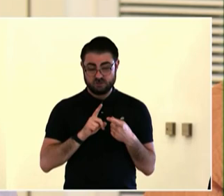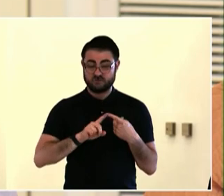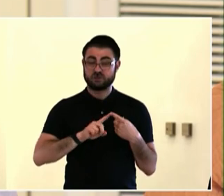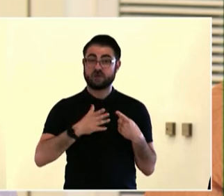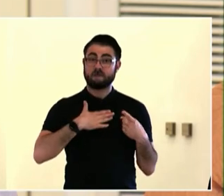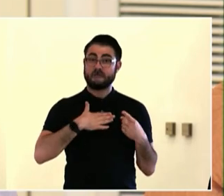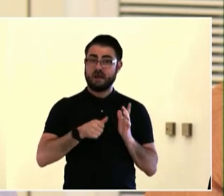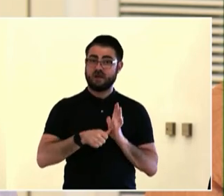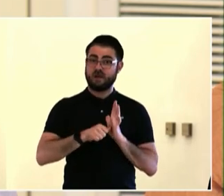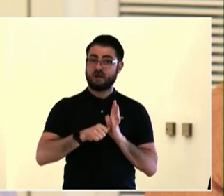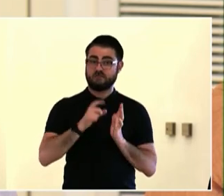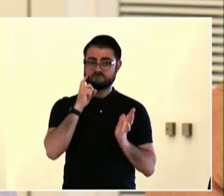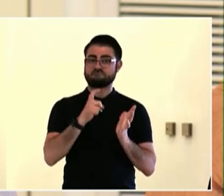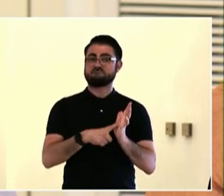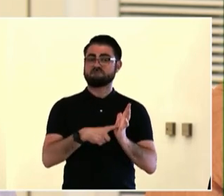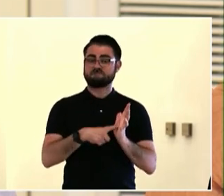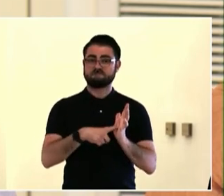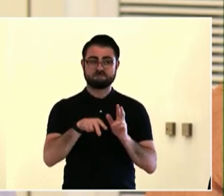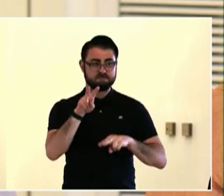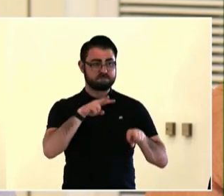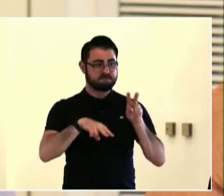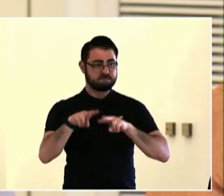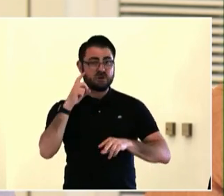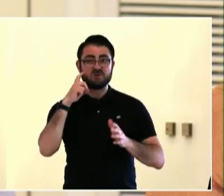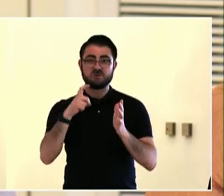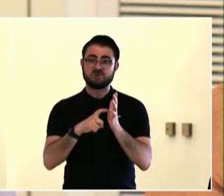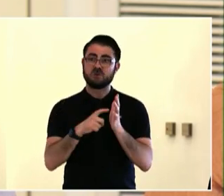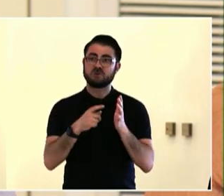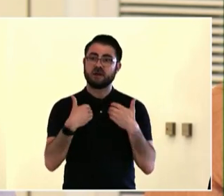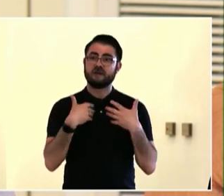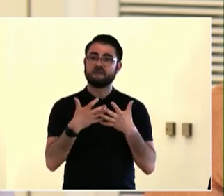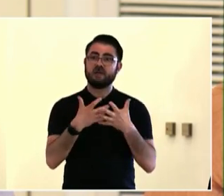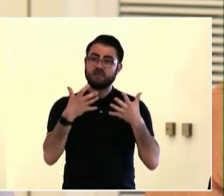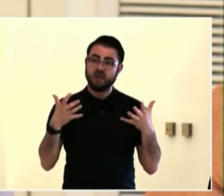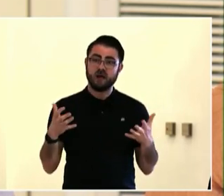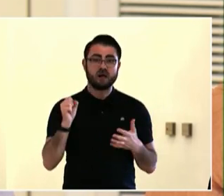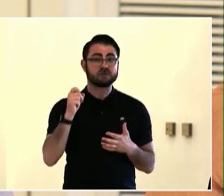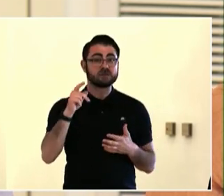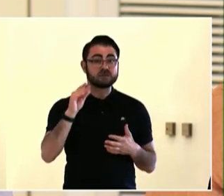And then we'll come back and do some closing. So we're going to ask each table to come forward, and then the